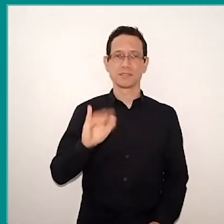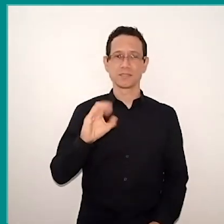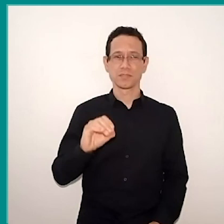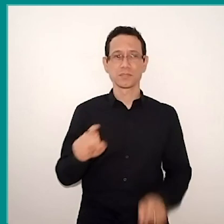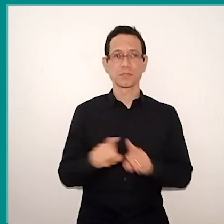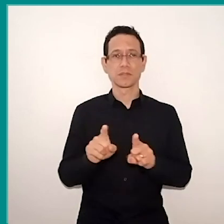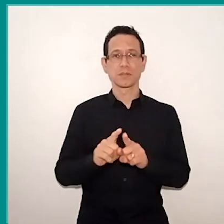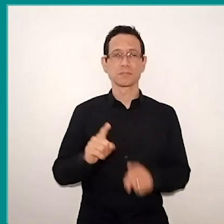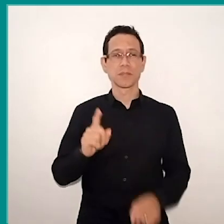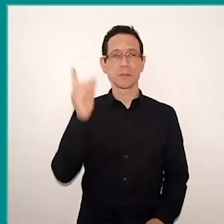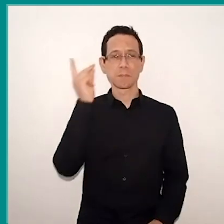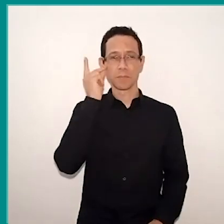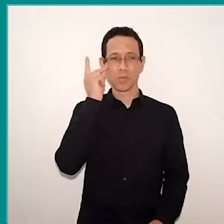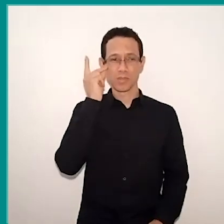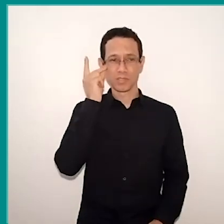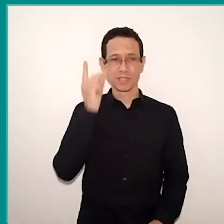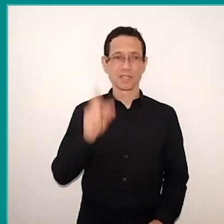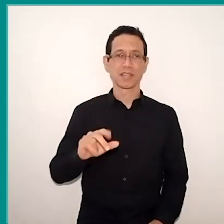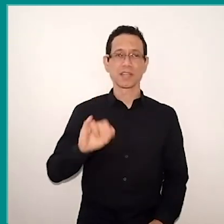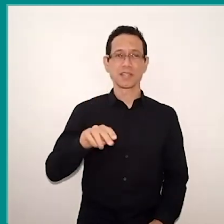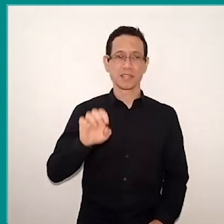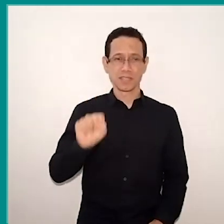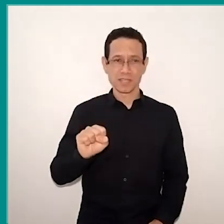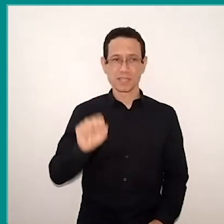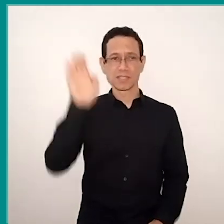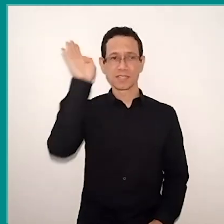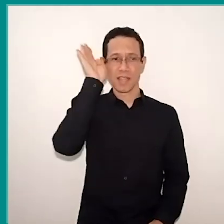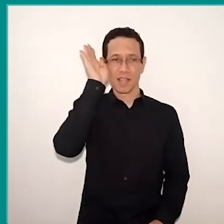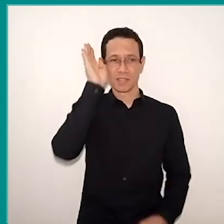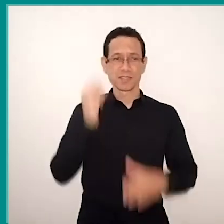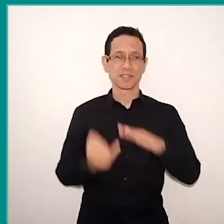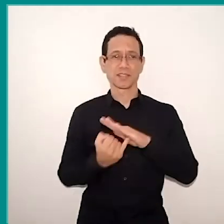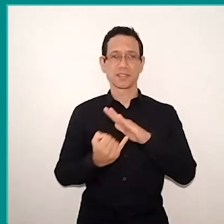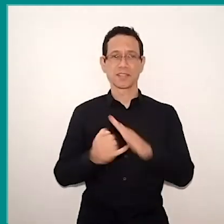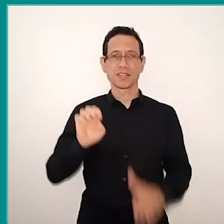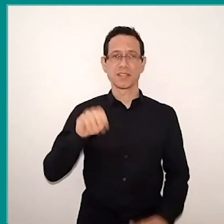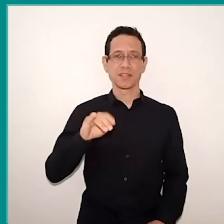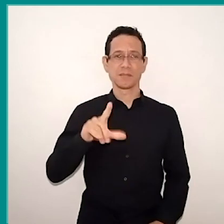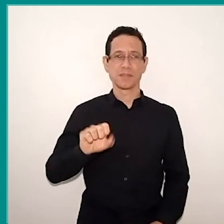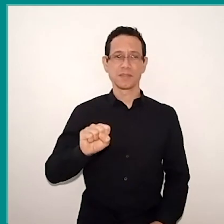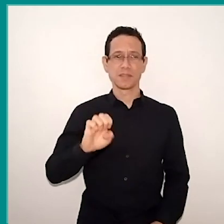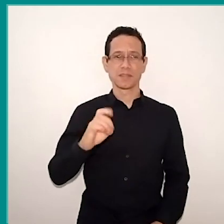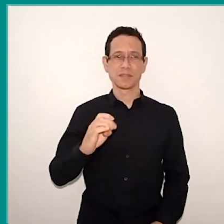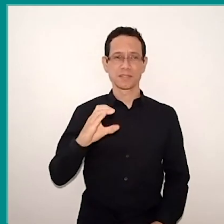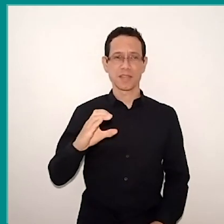To Inés, to Sesc, to Instituto Emília, to Cedac, to all teams who are here dedicated